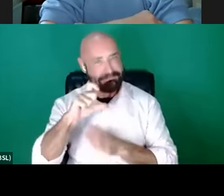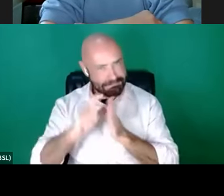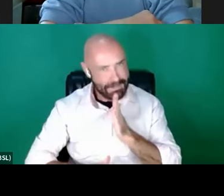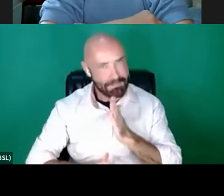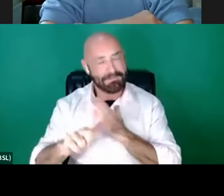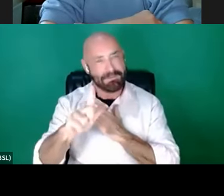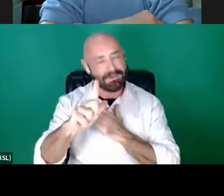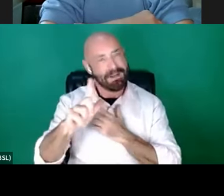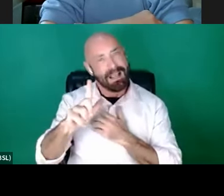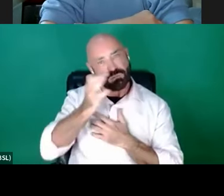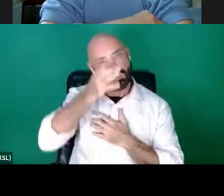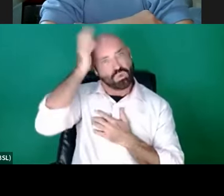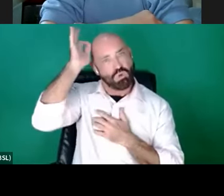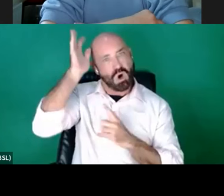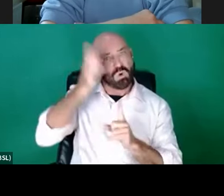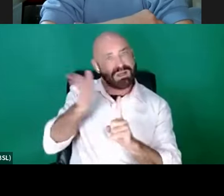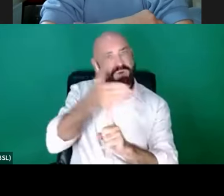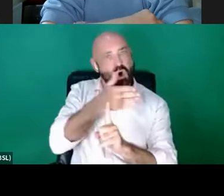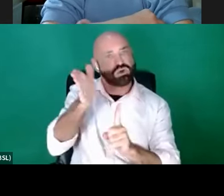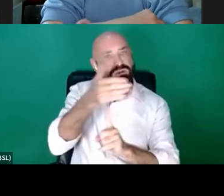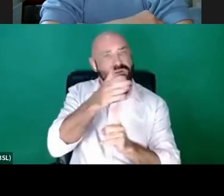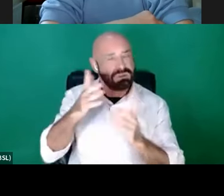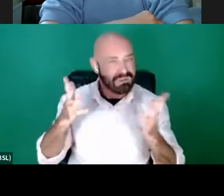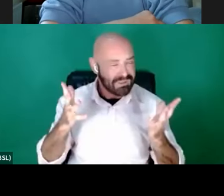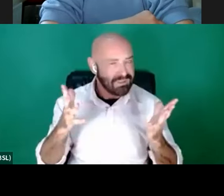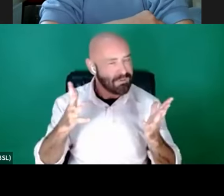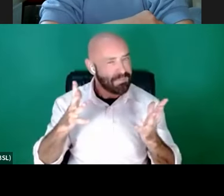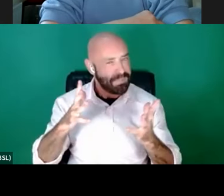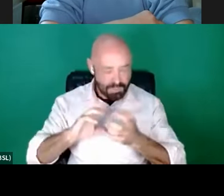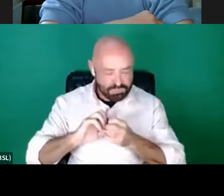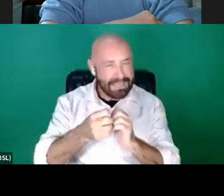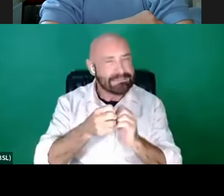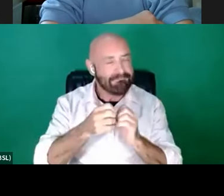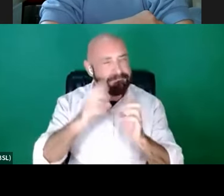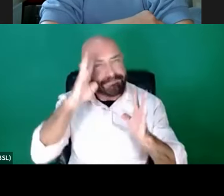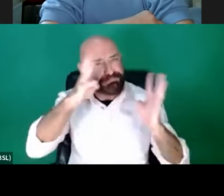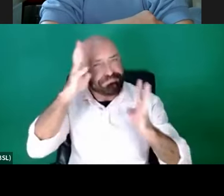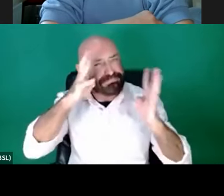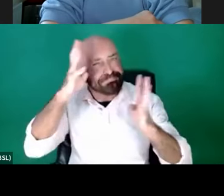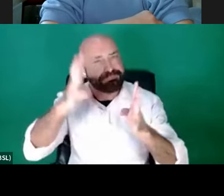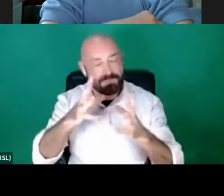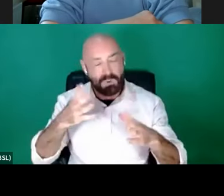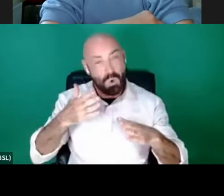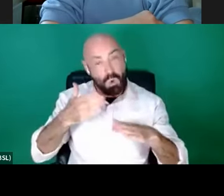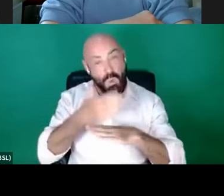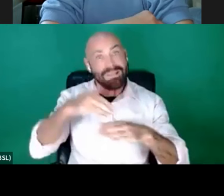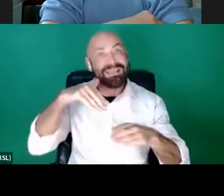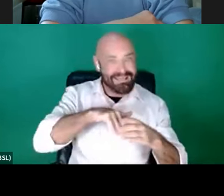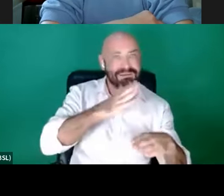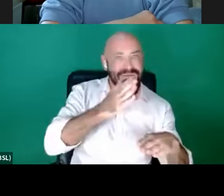which is an organisation of deaf, disabled and/or neurodivergent creatives